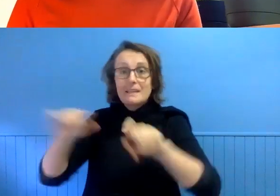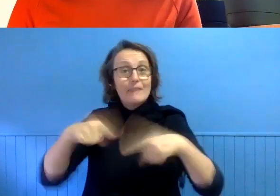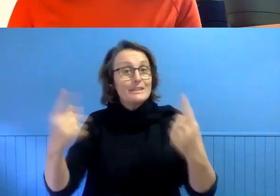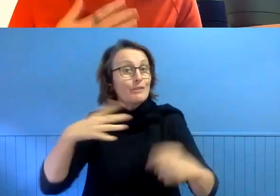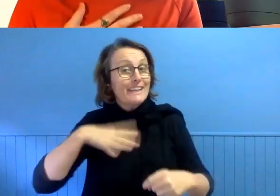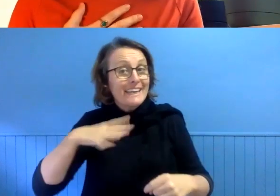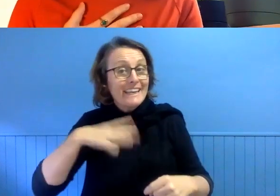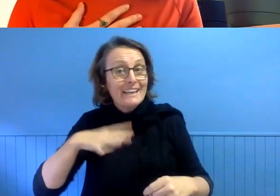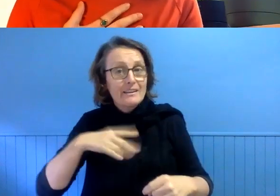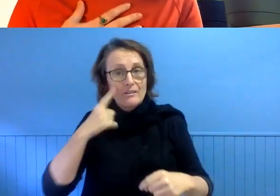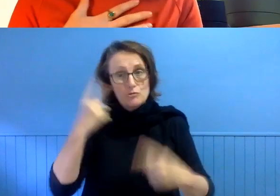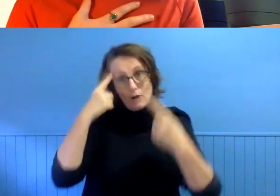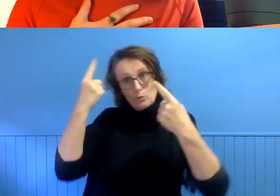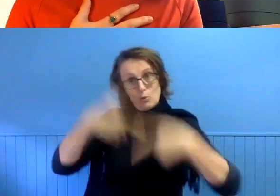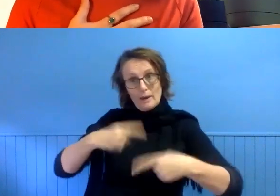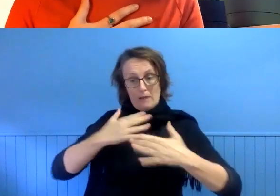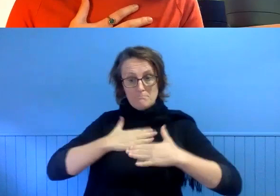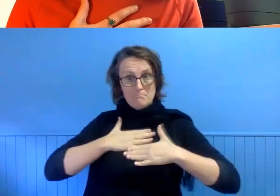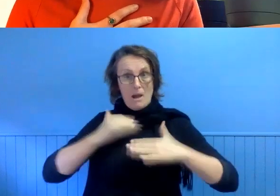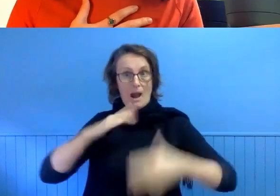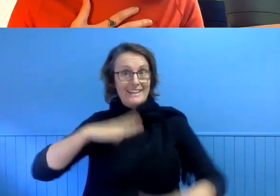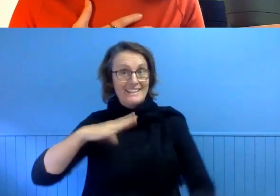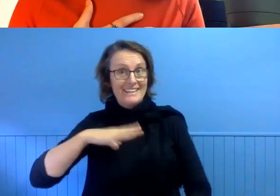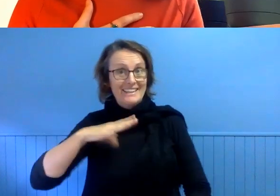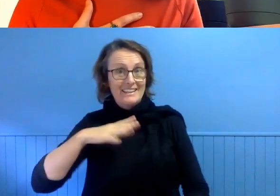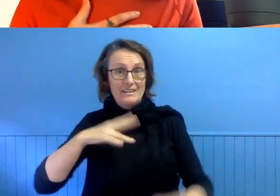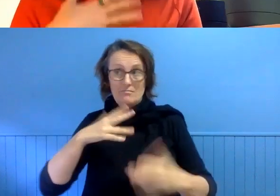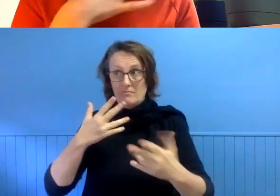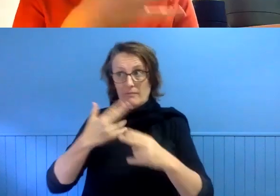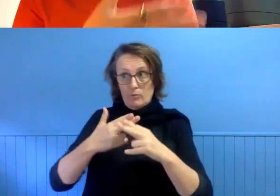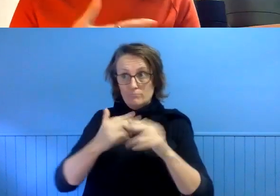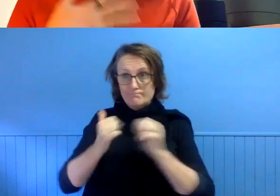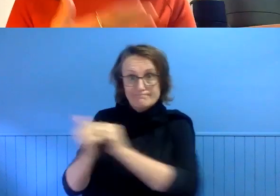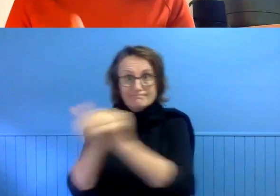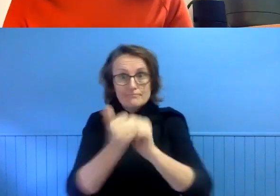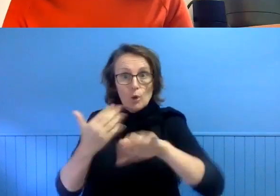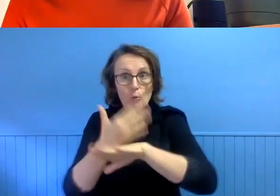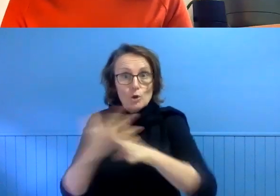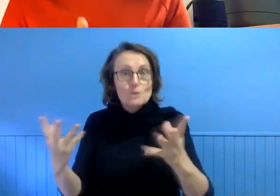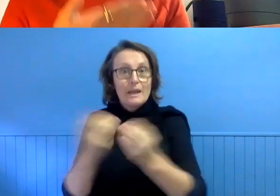If you can work out what your needs are for your collaboration you can focus on that